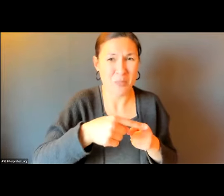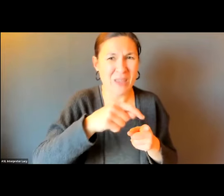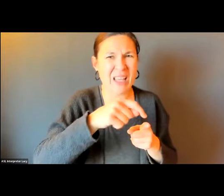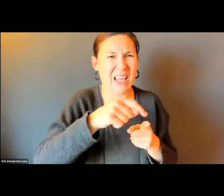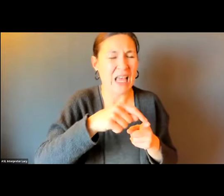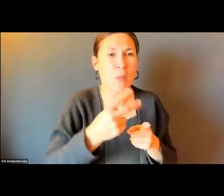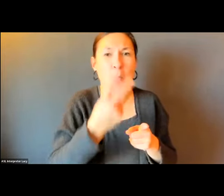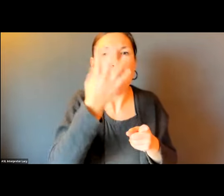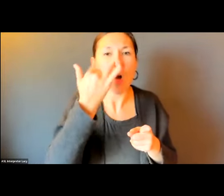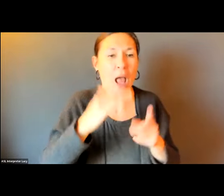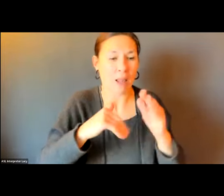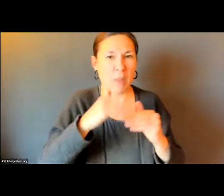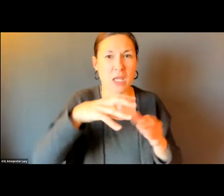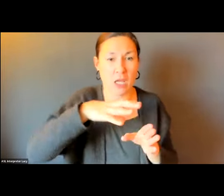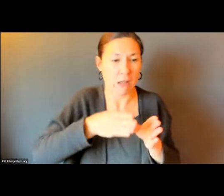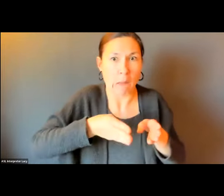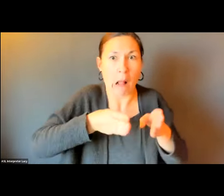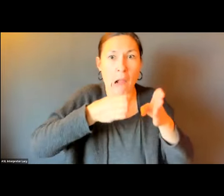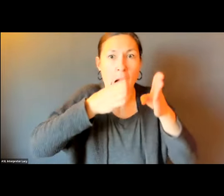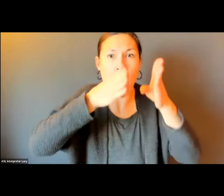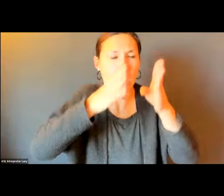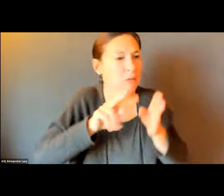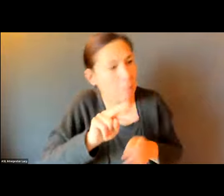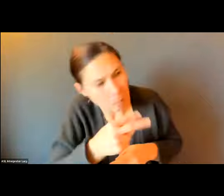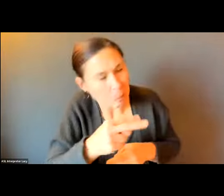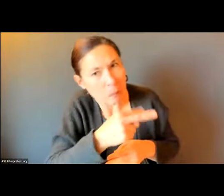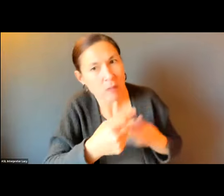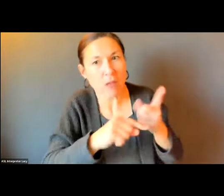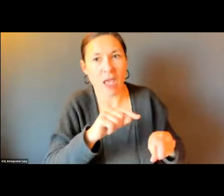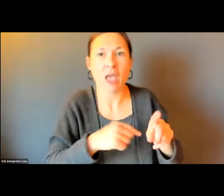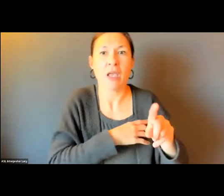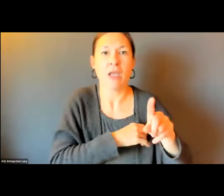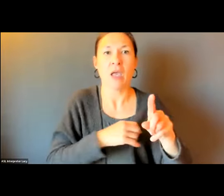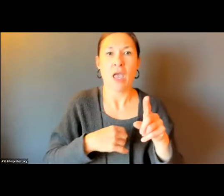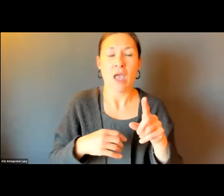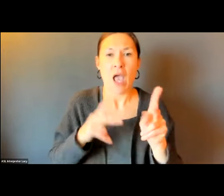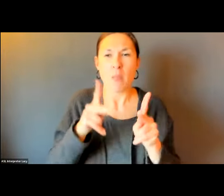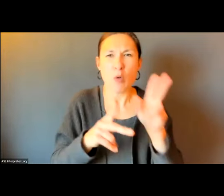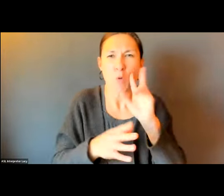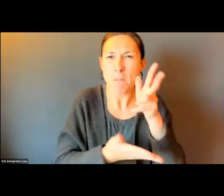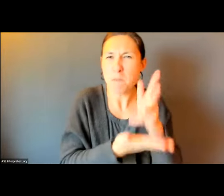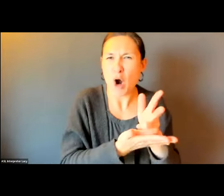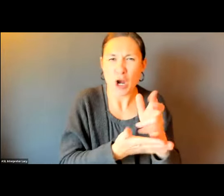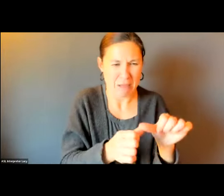AWAY FROM A CORNER. A BLIND CORNER BECAUSE THE BUILDINGS COME OUT FAIRLY FAR. AND PEOPLE STILL PARK IN WHAT